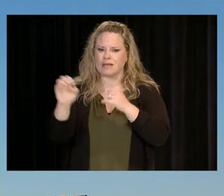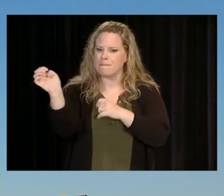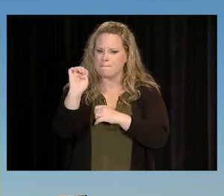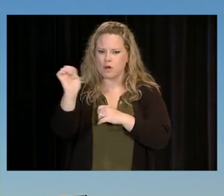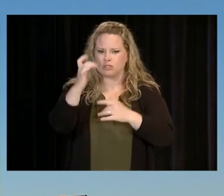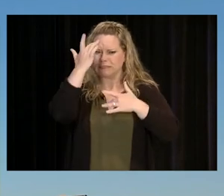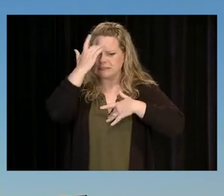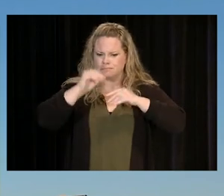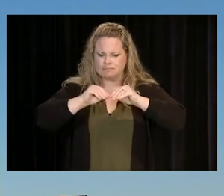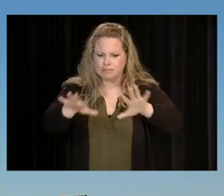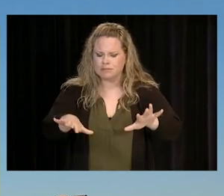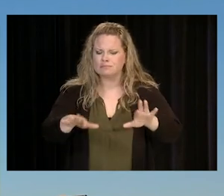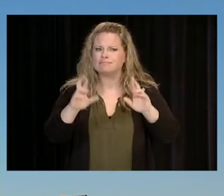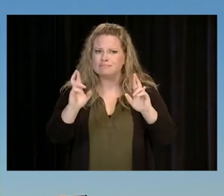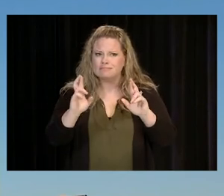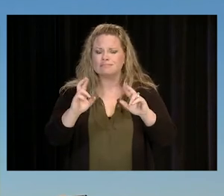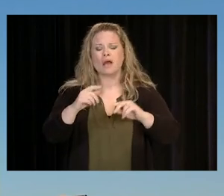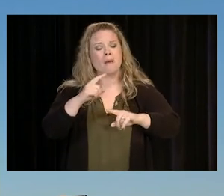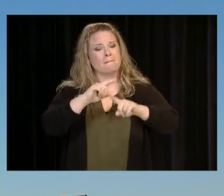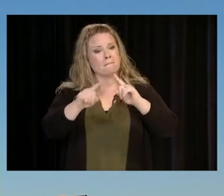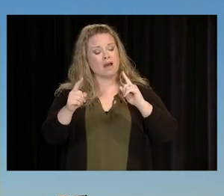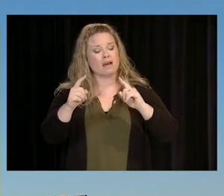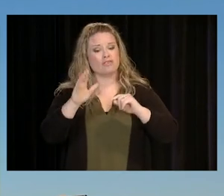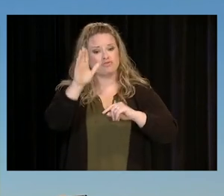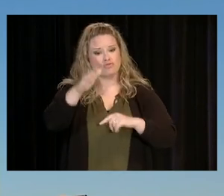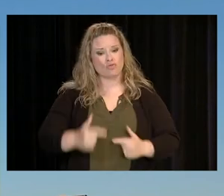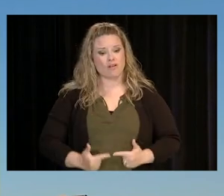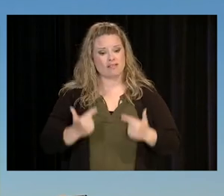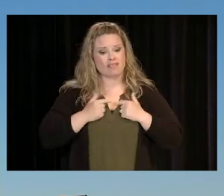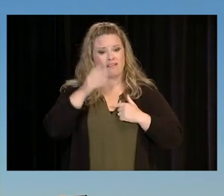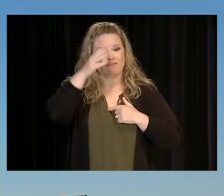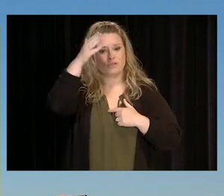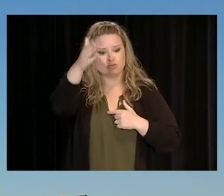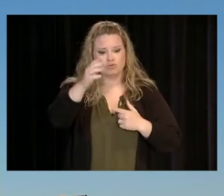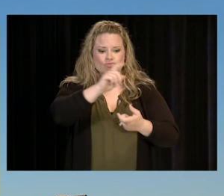FACE, BUT THERE WILL ALWAYS BE SOMETHING NEW THAT CHANGES HOW WE LIVE AND WORK.